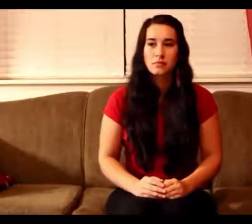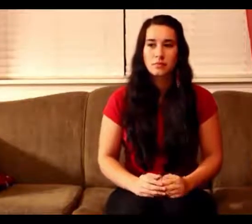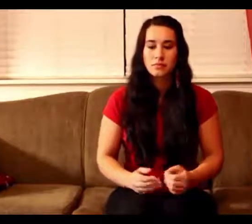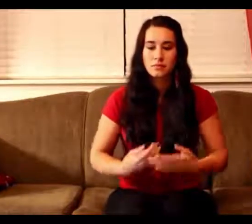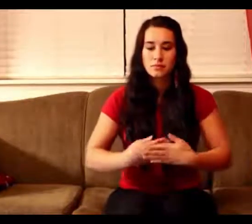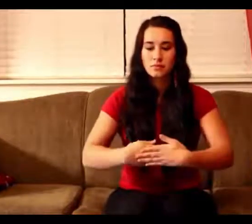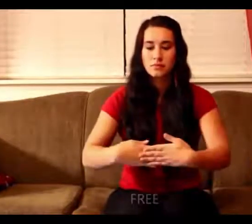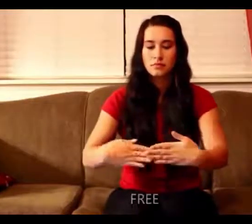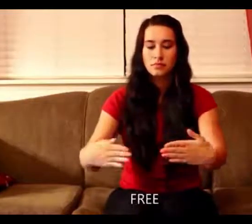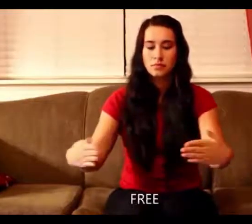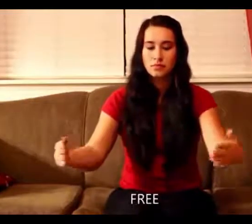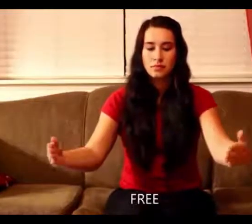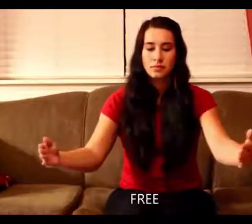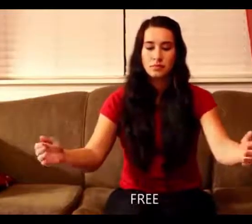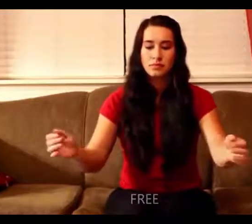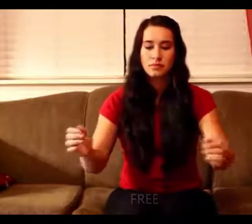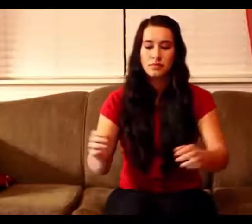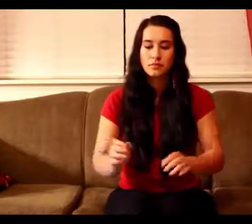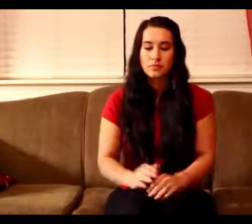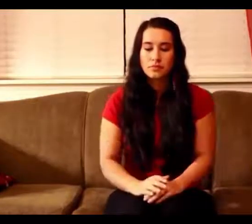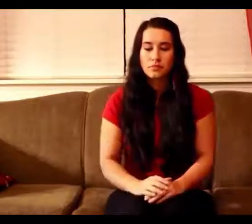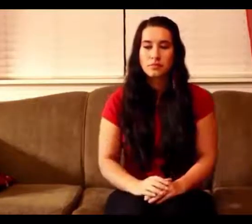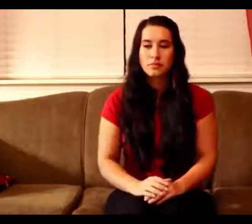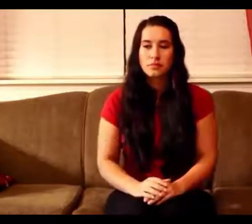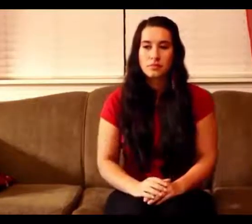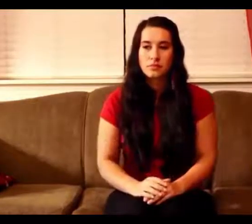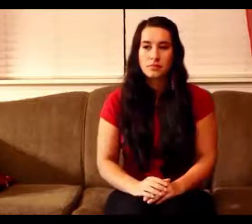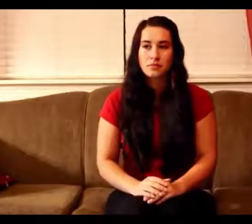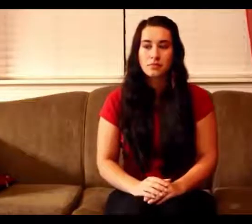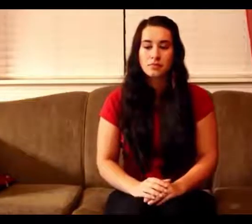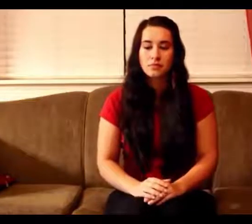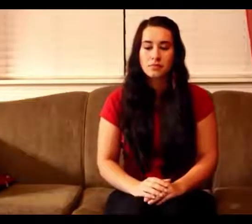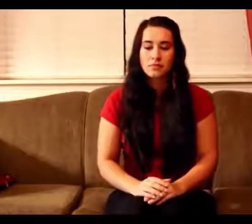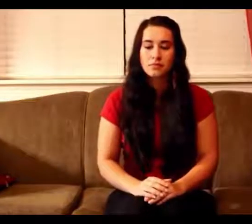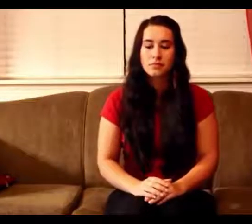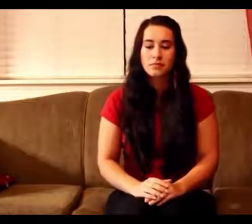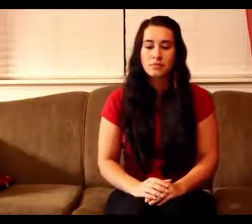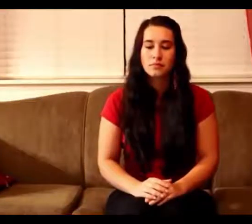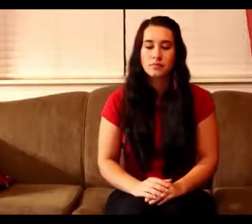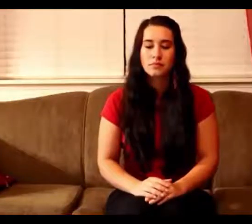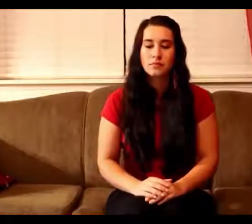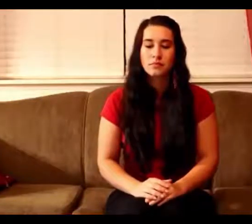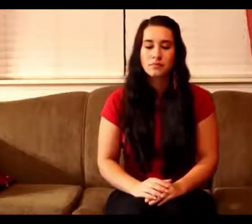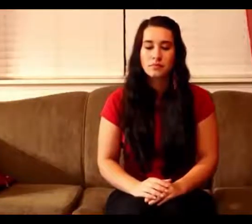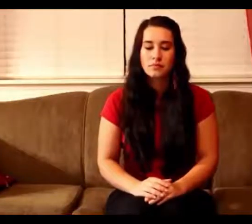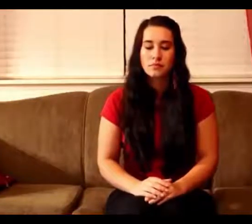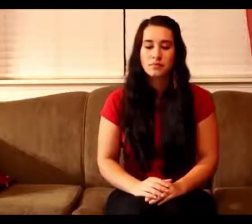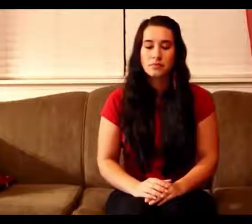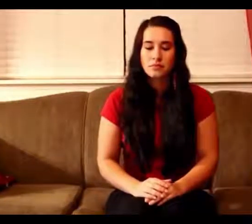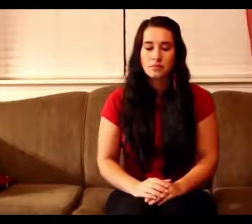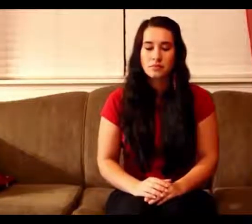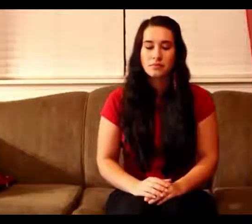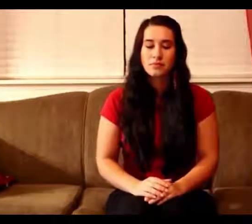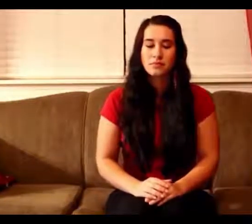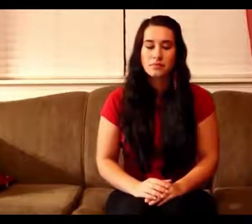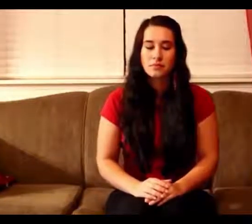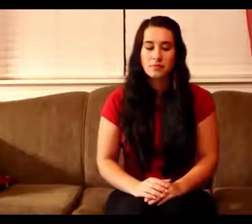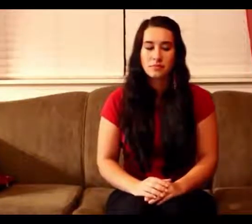Let it set you free, ooooh yea